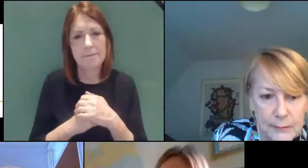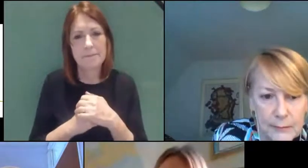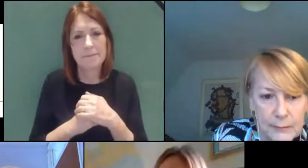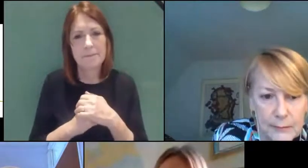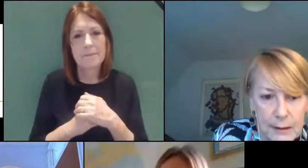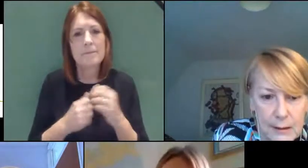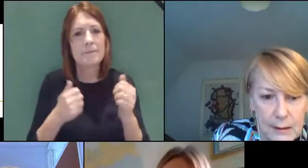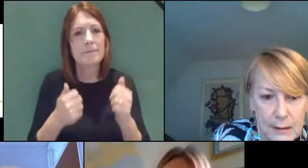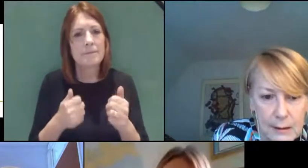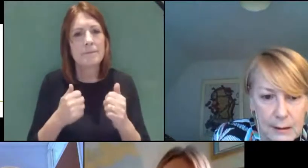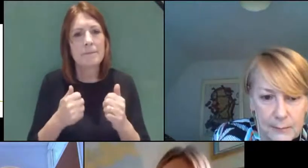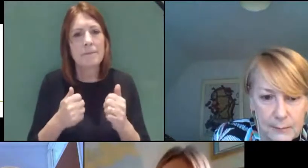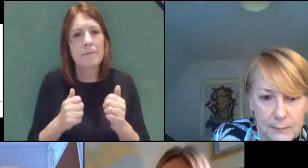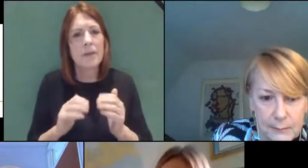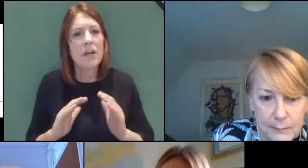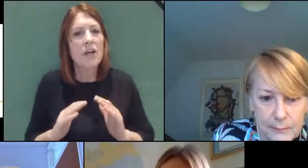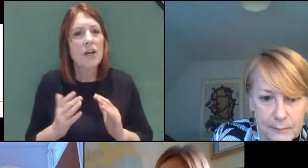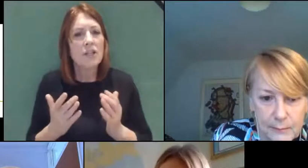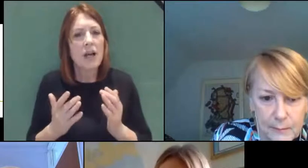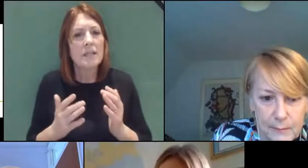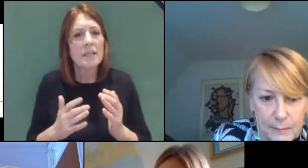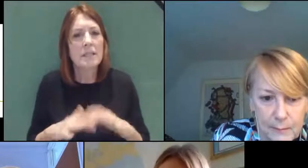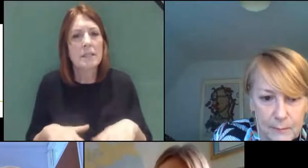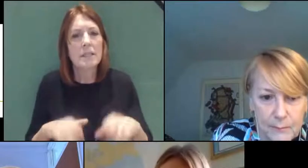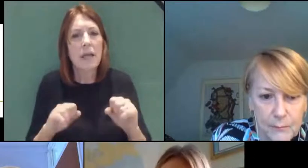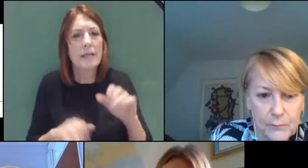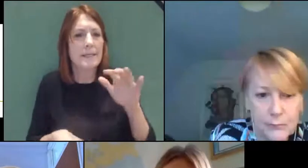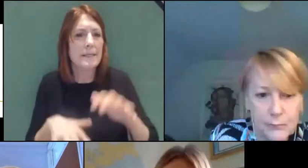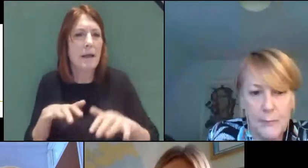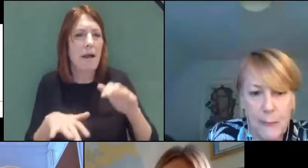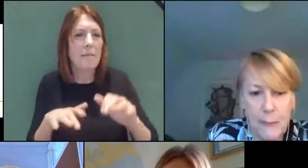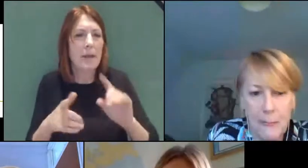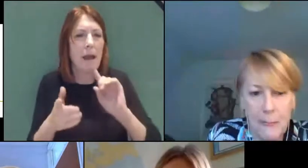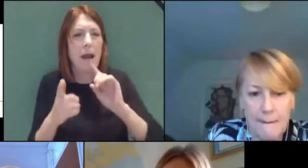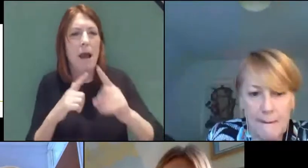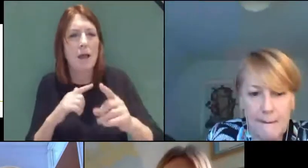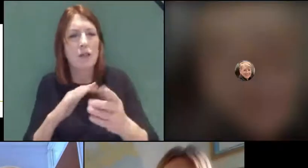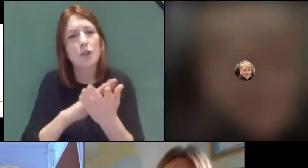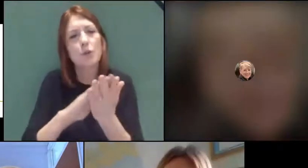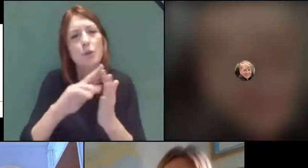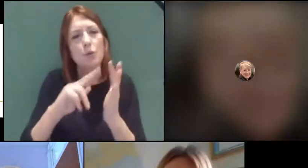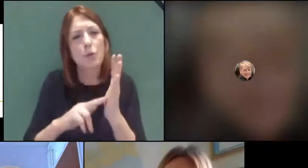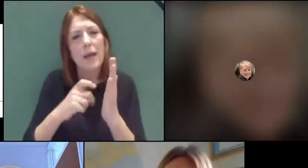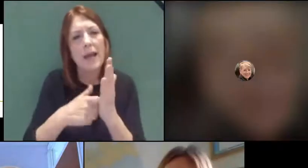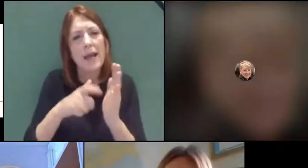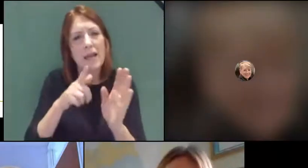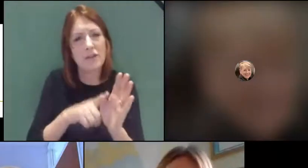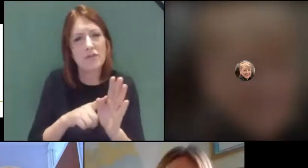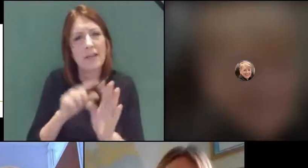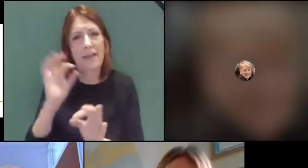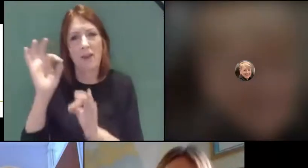Okay so I've just started typing an answer to Henry in the question box about the